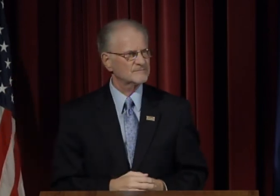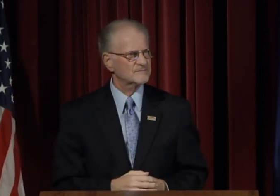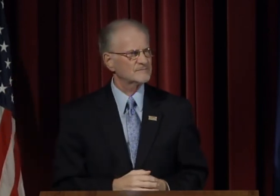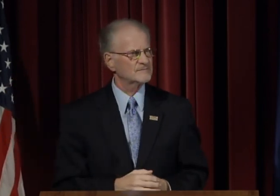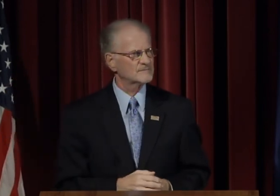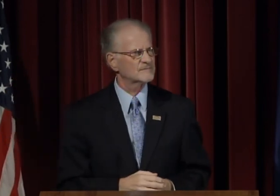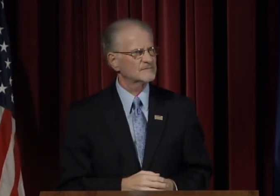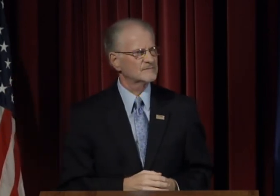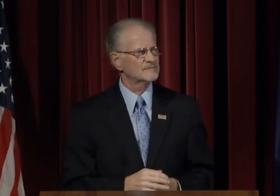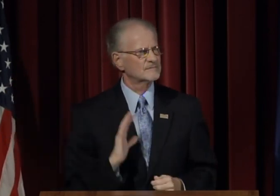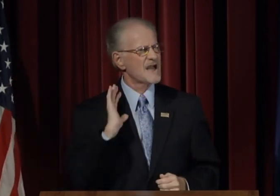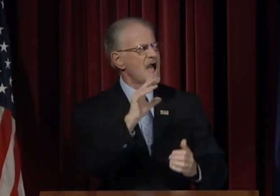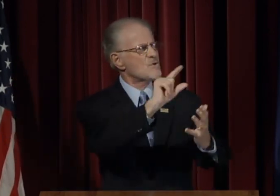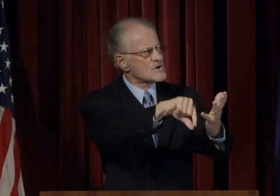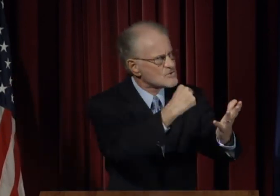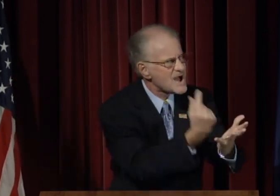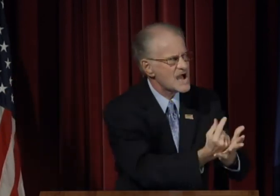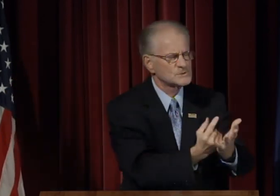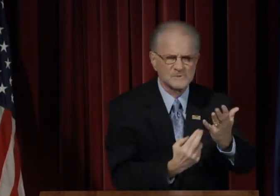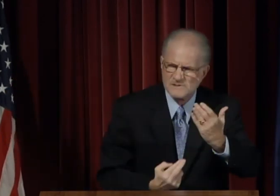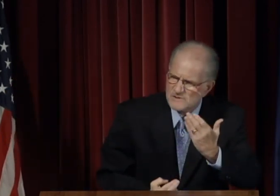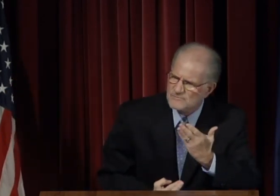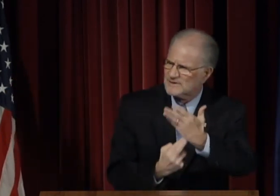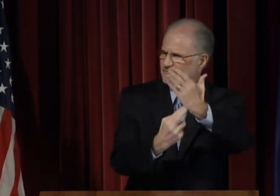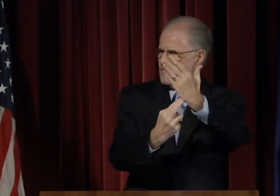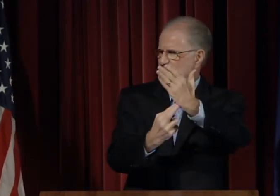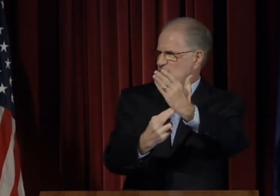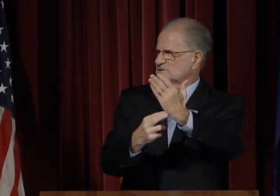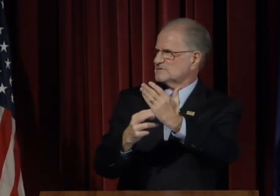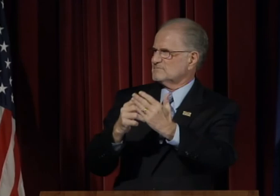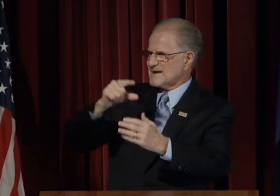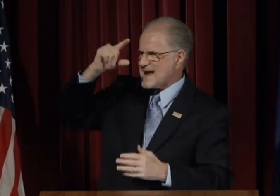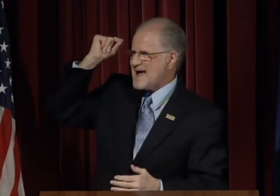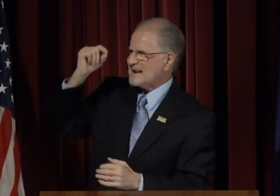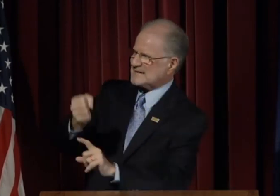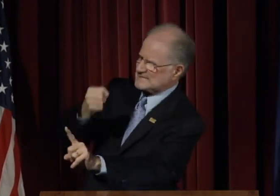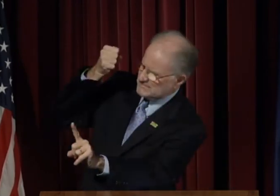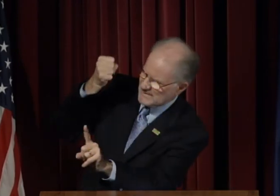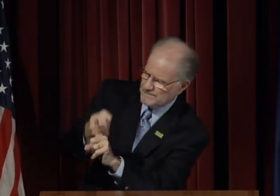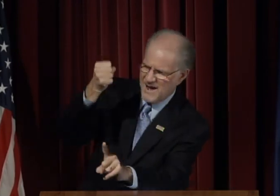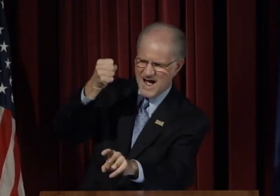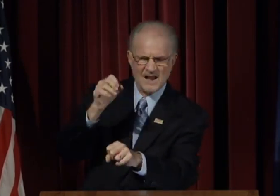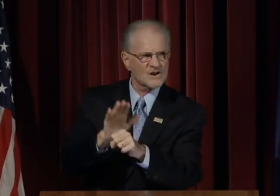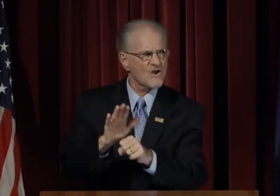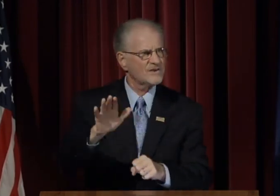Our graduates reinforce Gallaudet's impact on their lives.